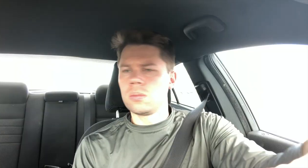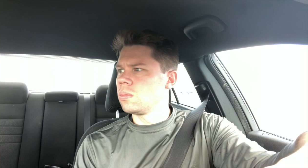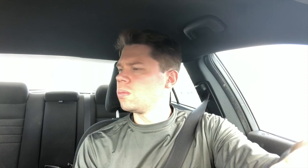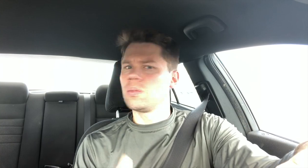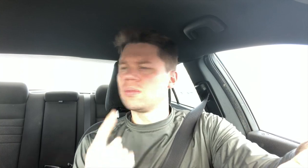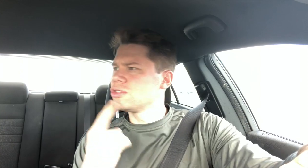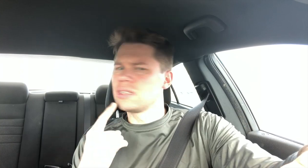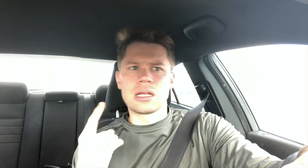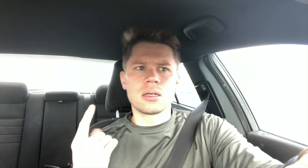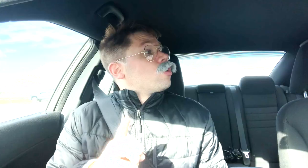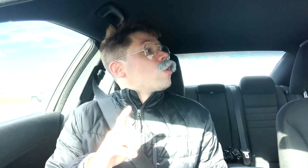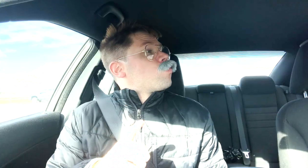WHAT'S YOU SAYING?